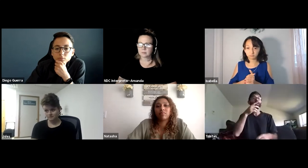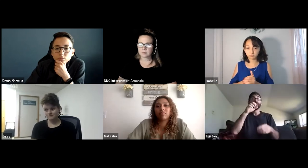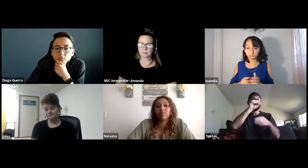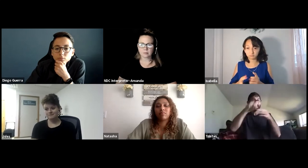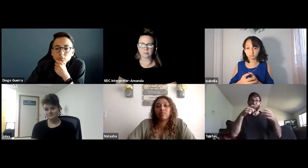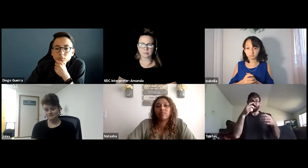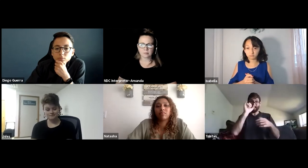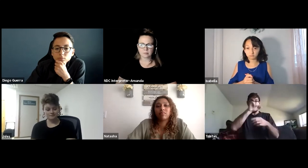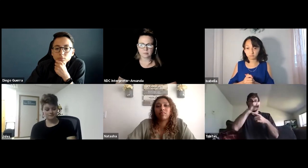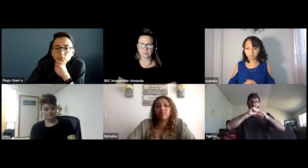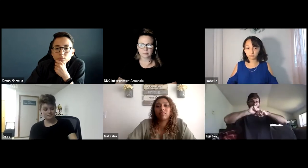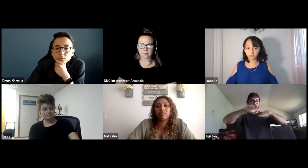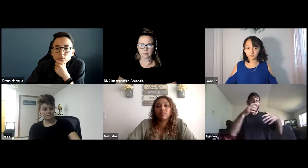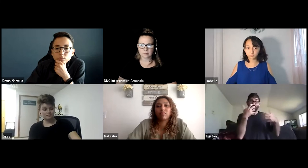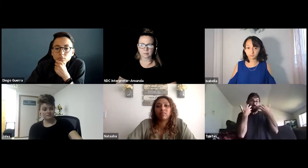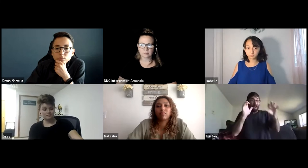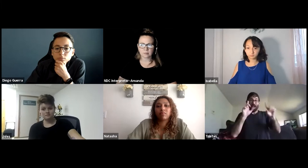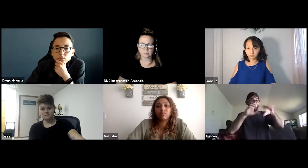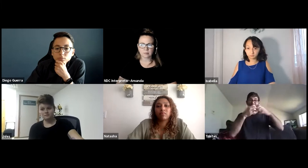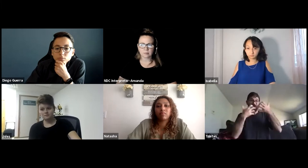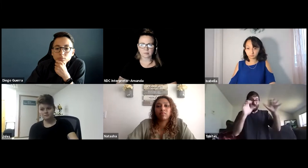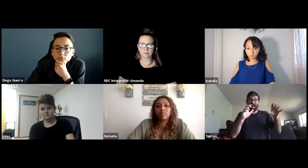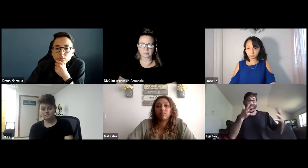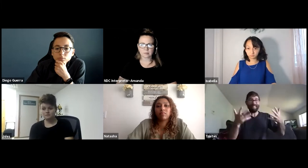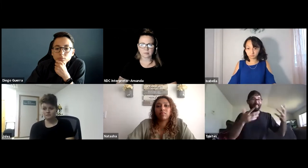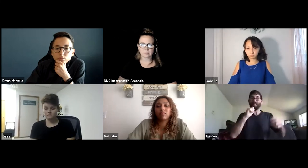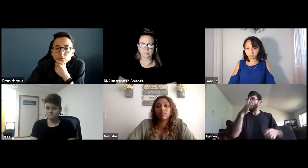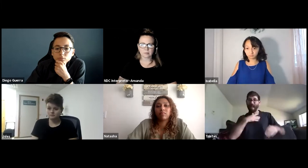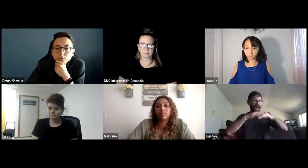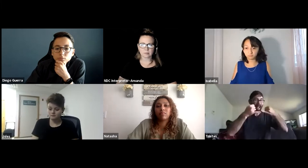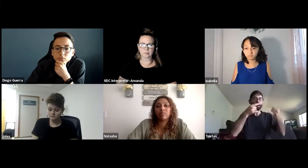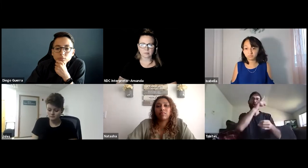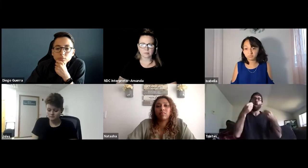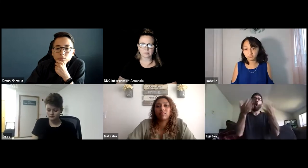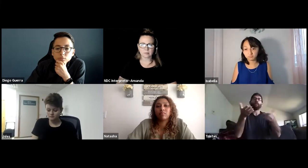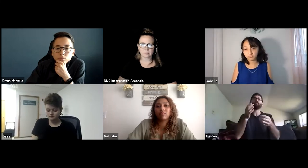My college does offer, that semester of that pandemic, if